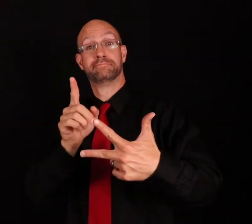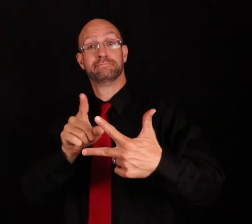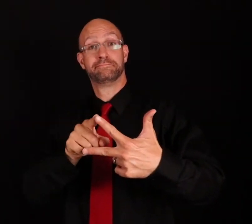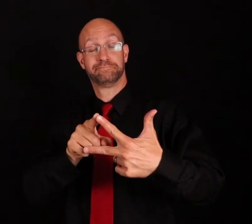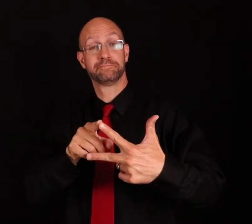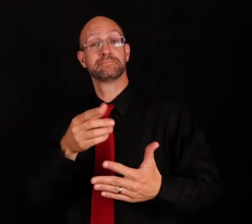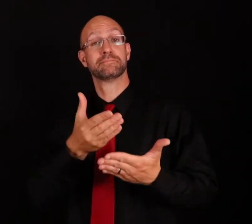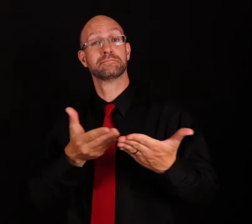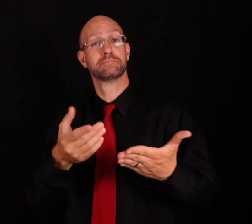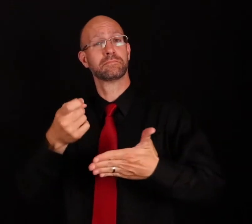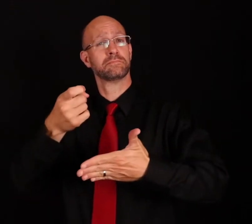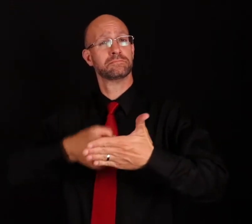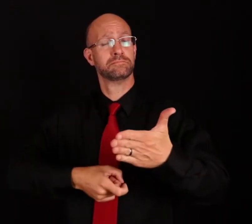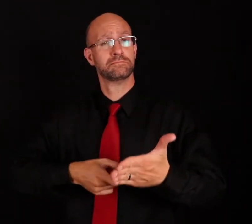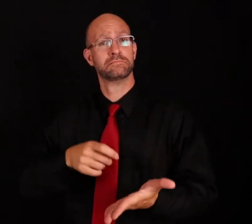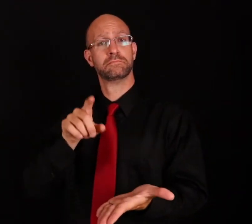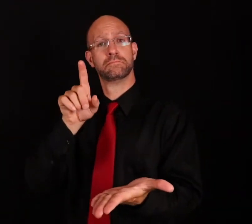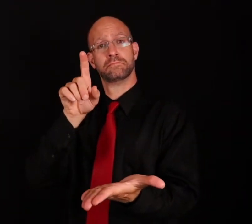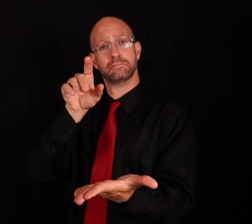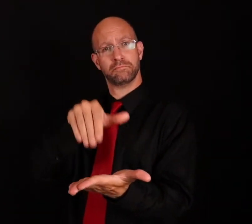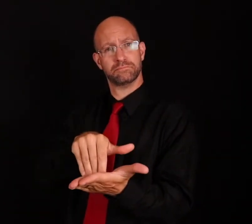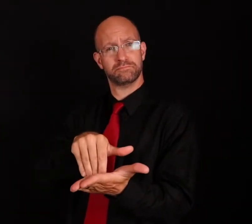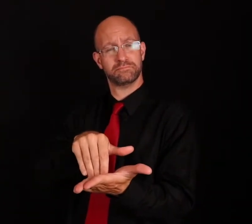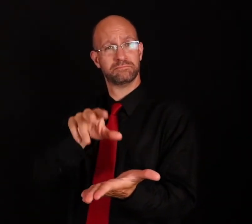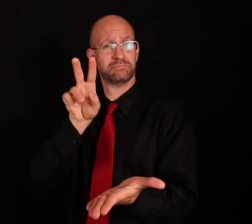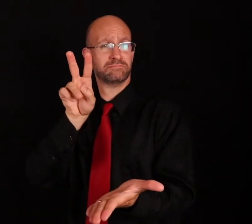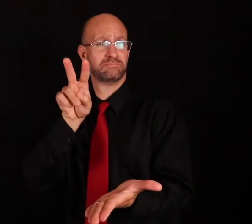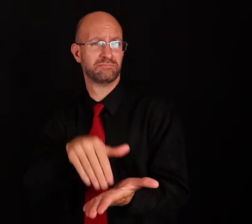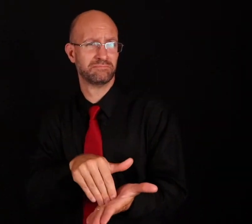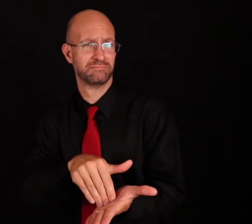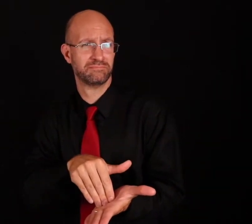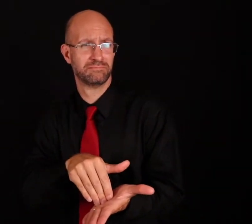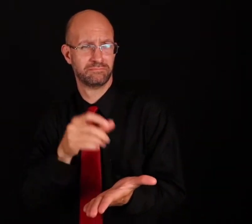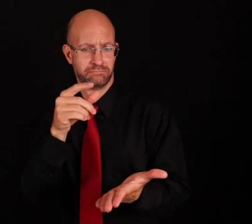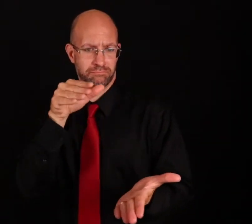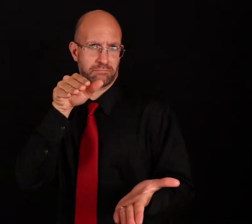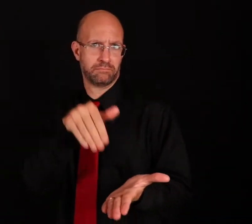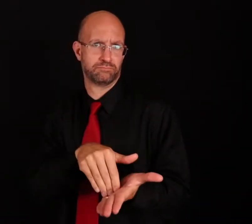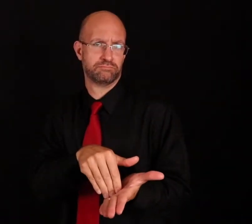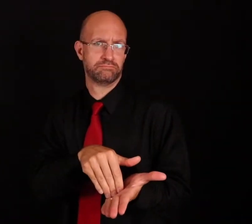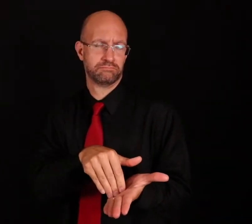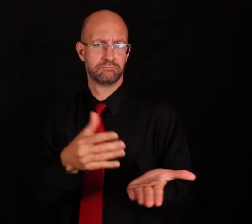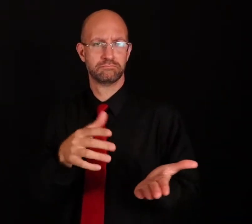The second object needs to cost $1,000, $2,000. In the thousands.